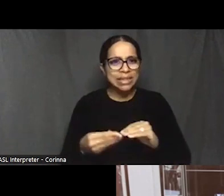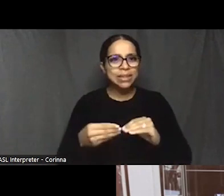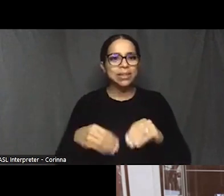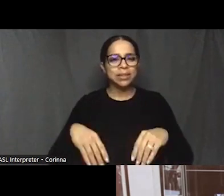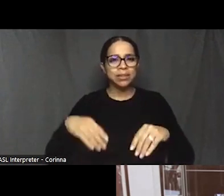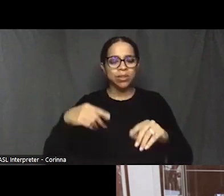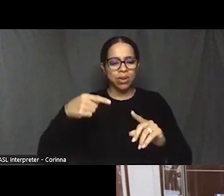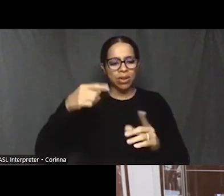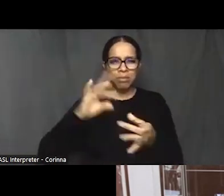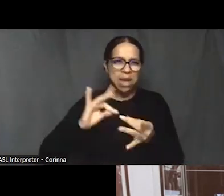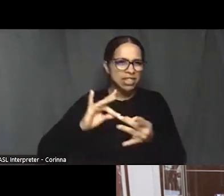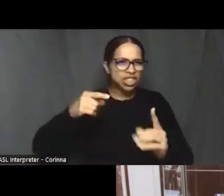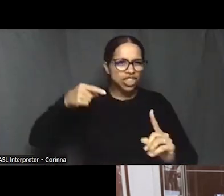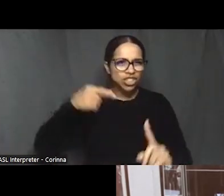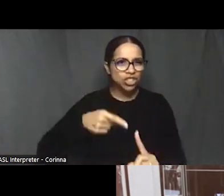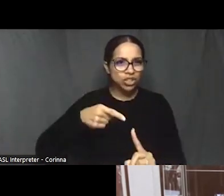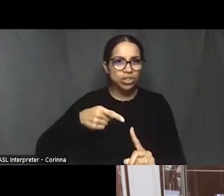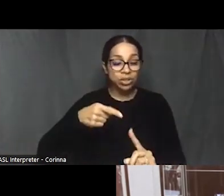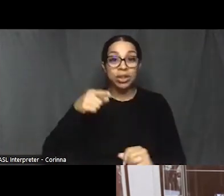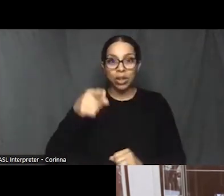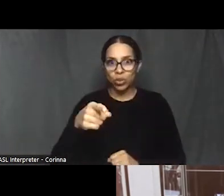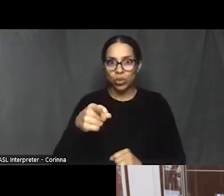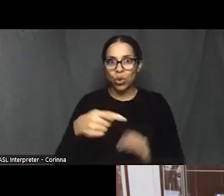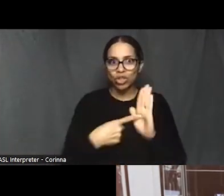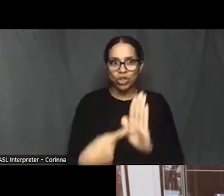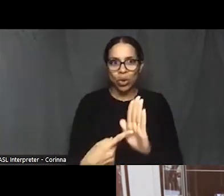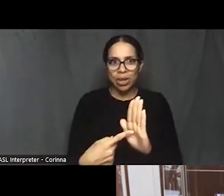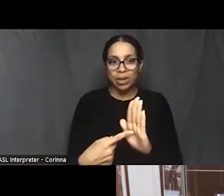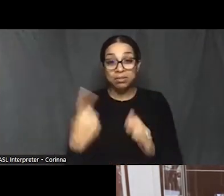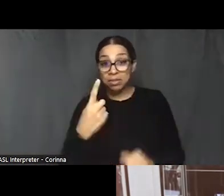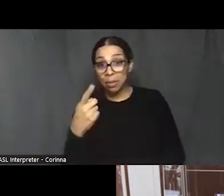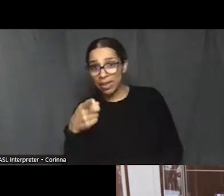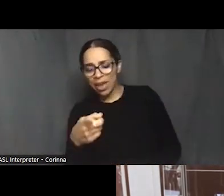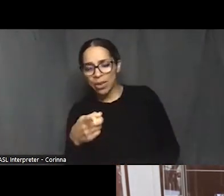Is there anything that you left out that you wish you'd been able to put in?